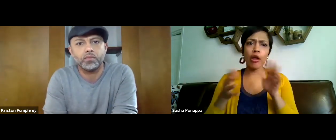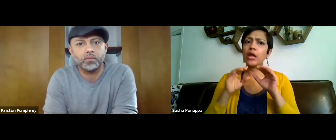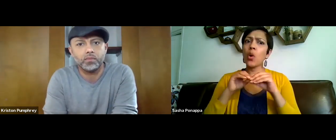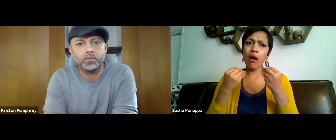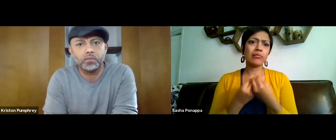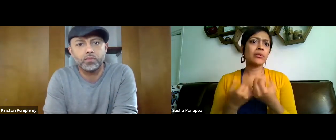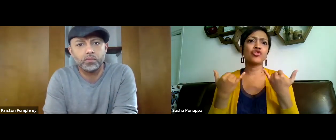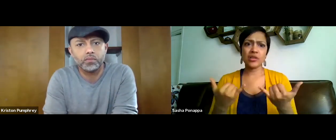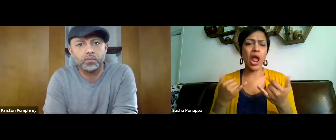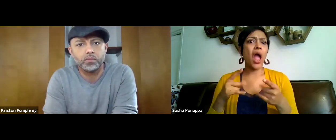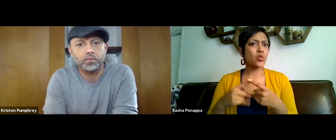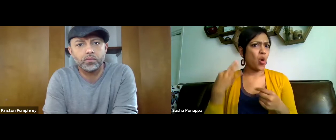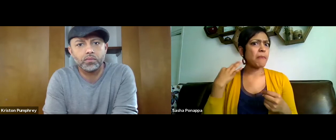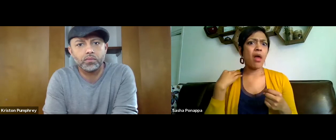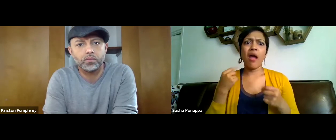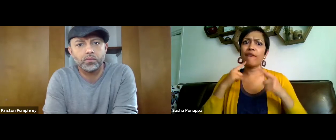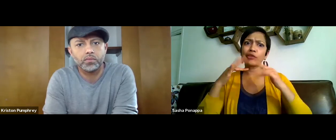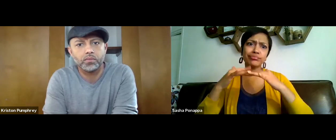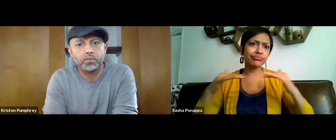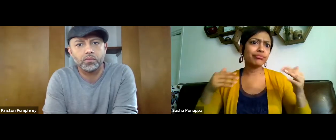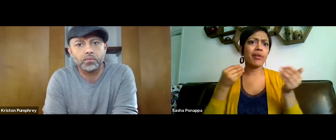Oh, no, Kriston,